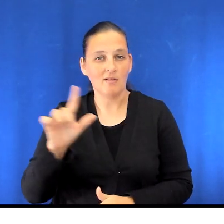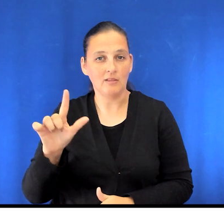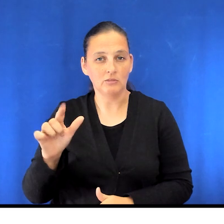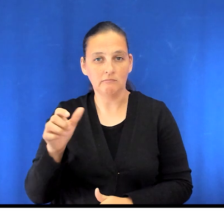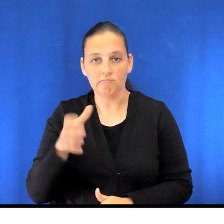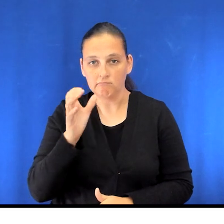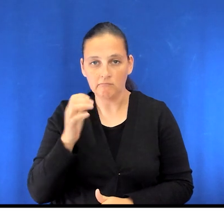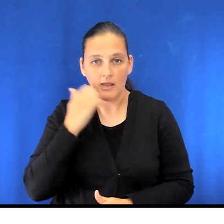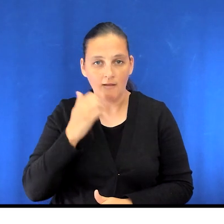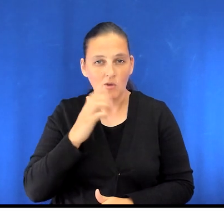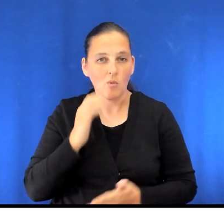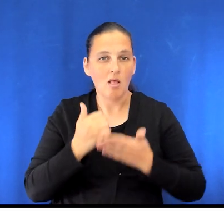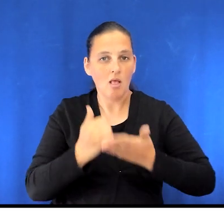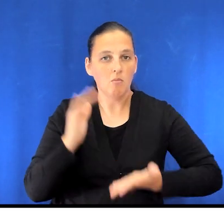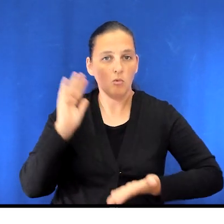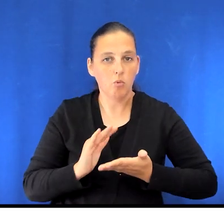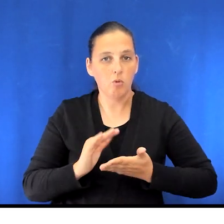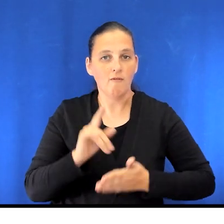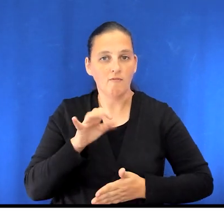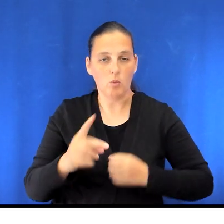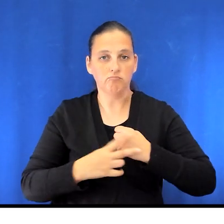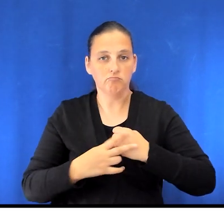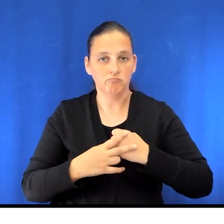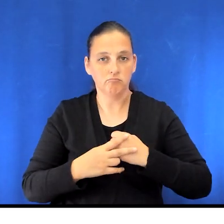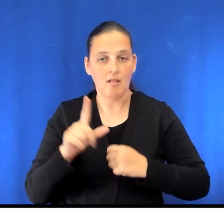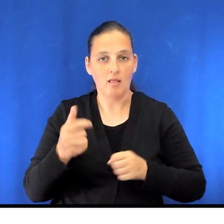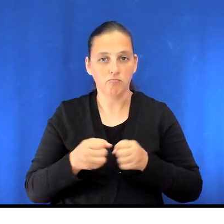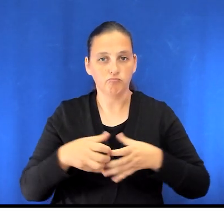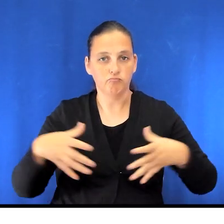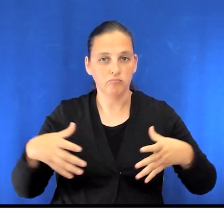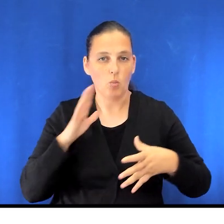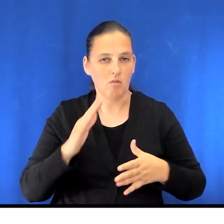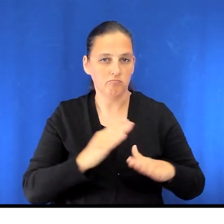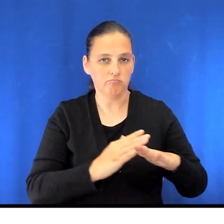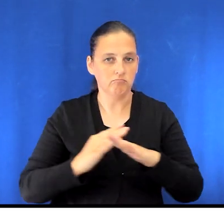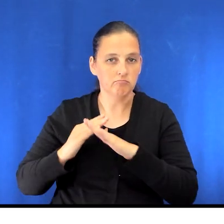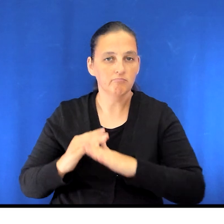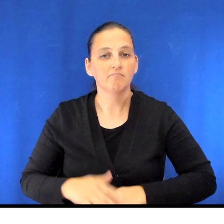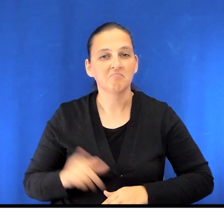This helps prevent fluid retention and swelling in your legs. The health care team will advise you if you need to follow this at home.